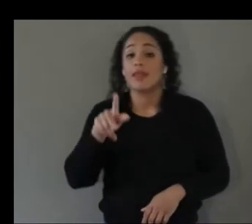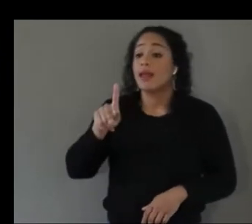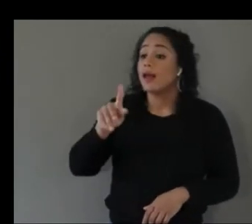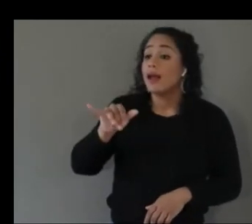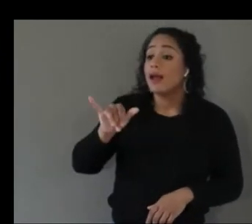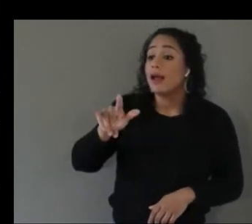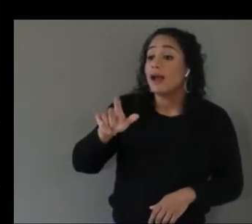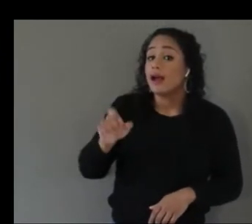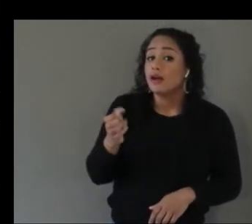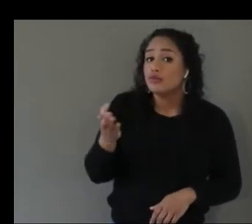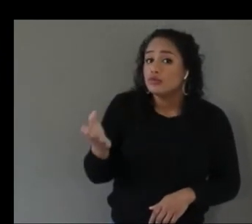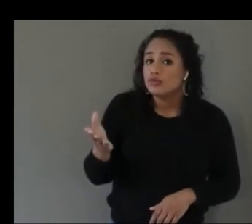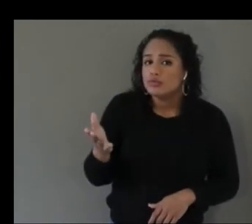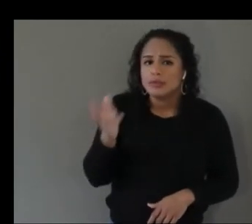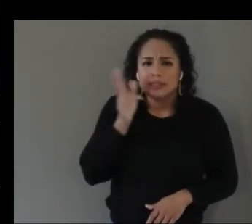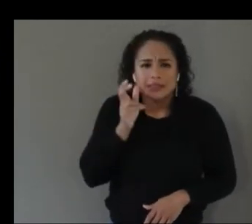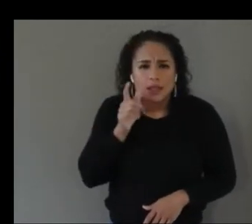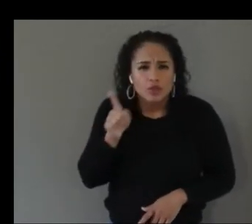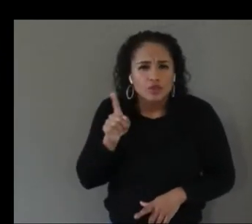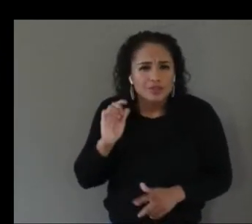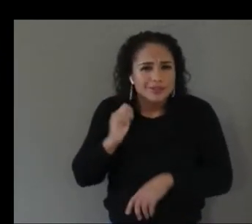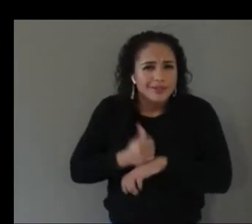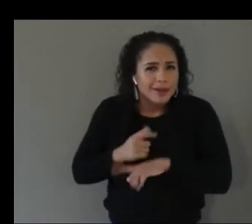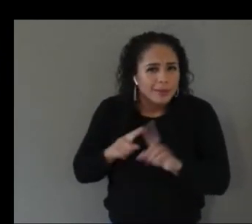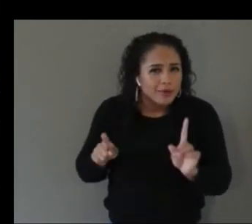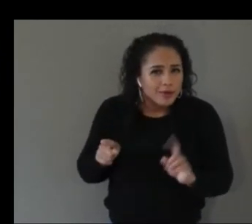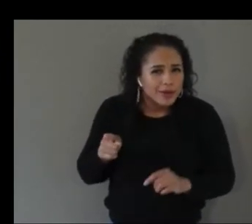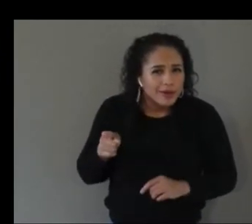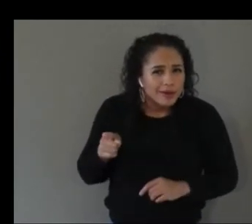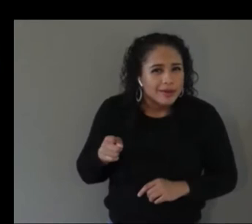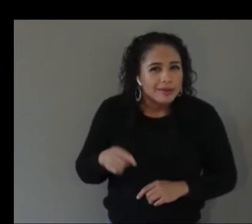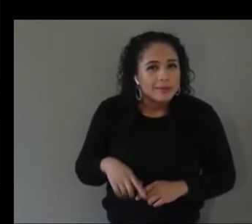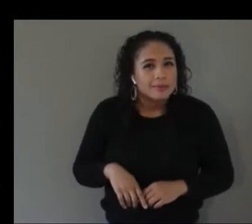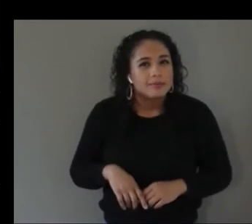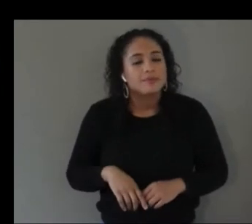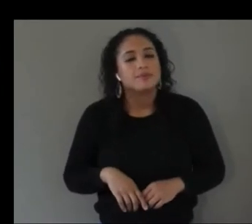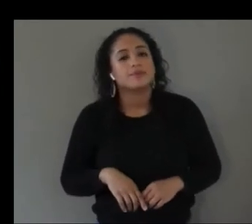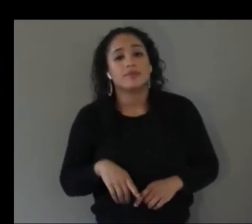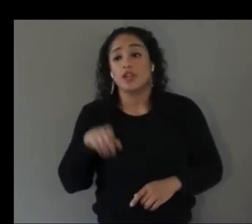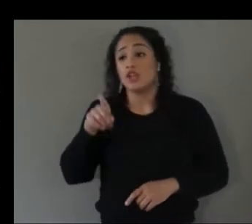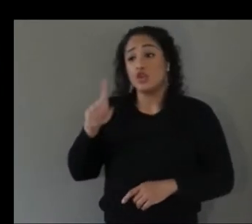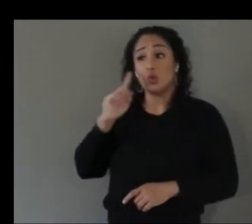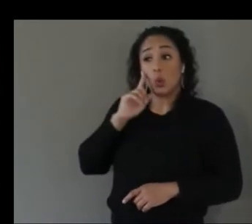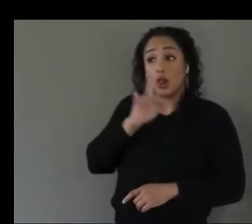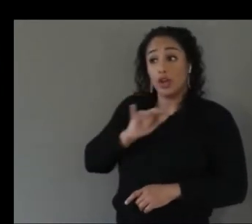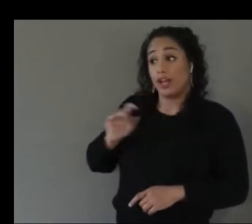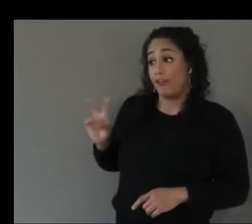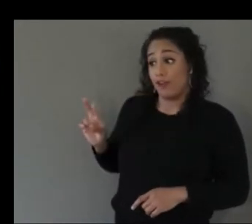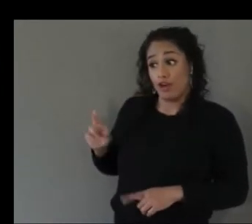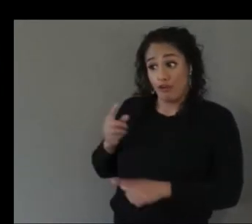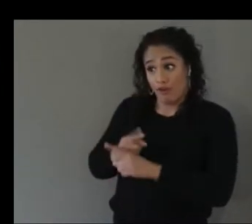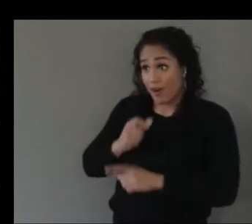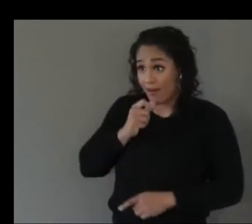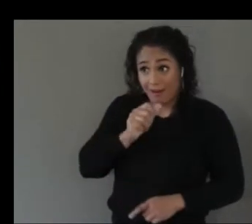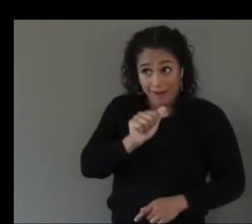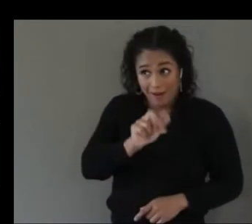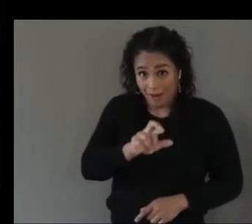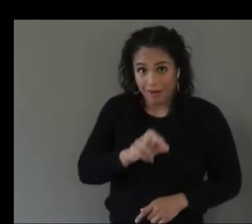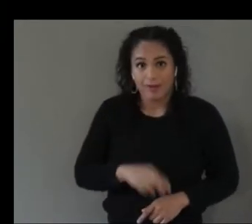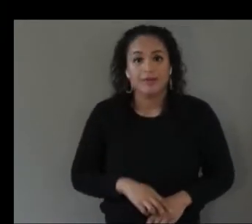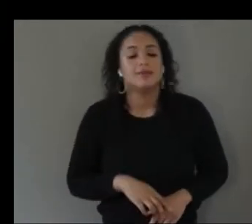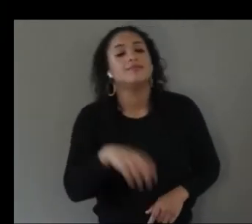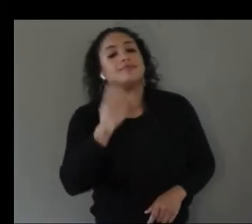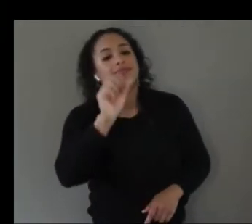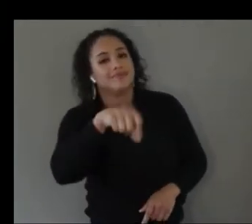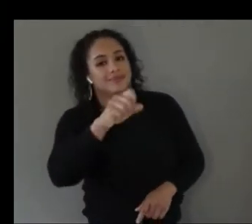a very different setup yes and you were looking at vr right not ar correct correct and non-visual vr